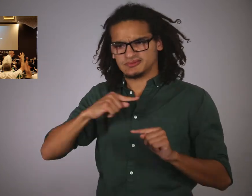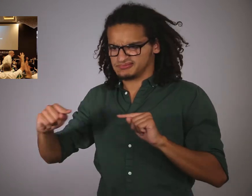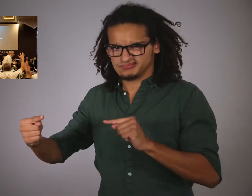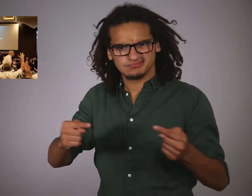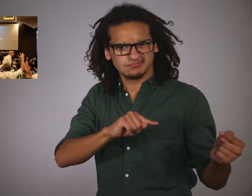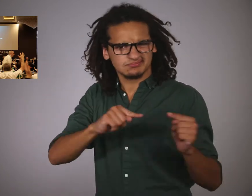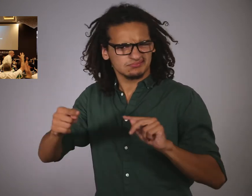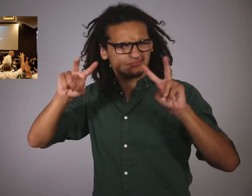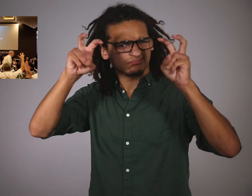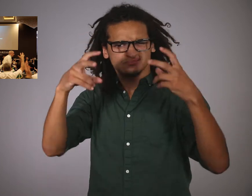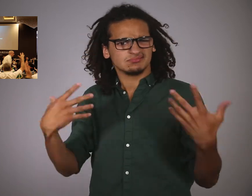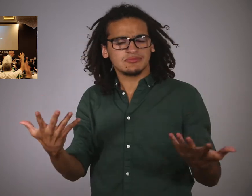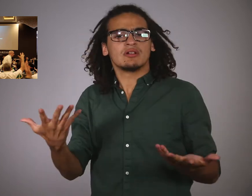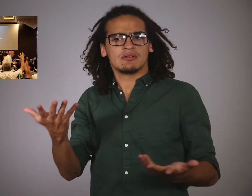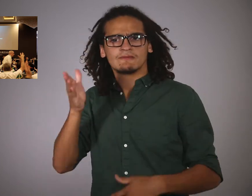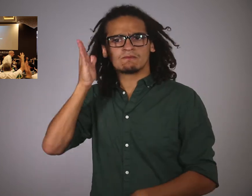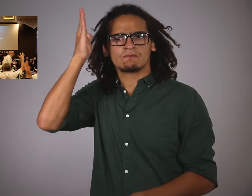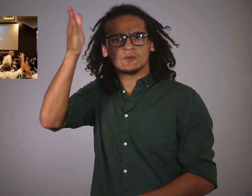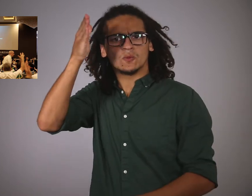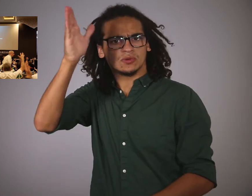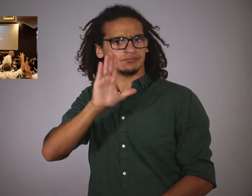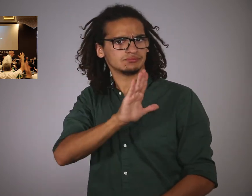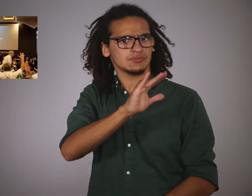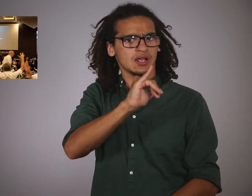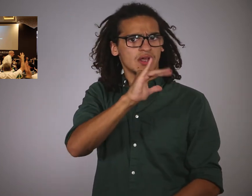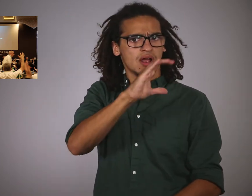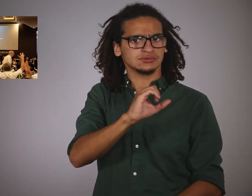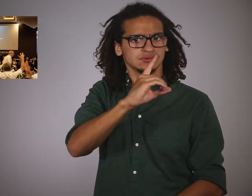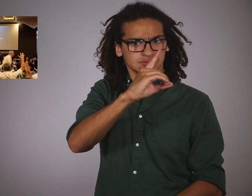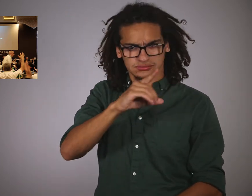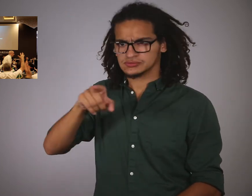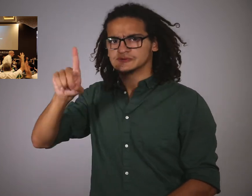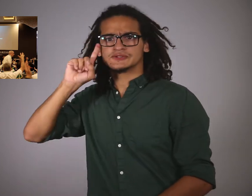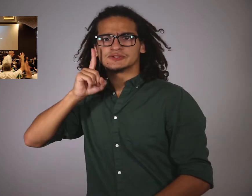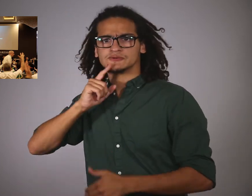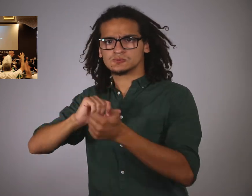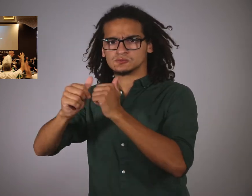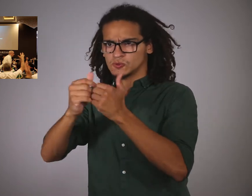They discuss things like the future of ICSD